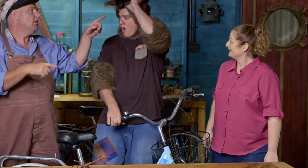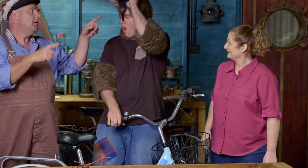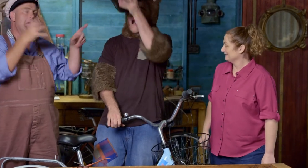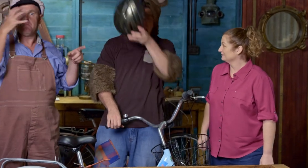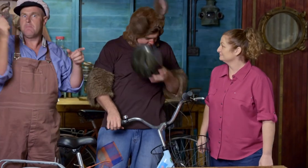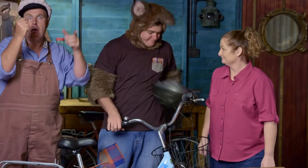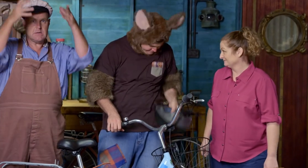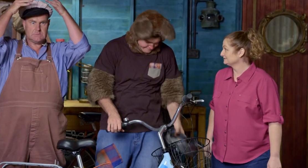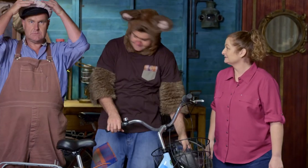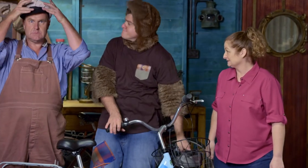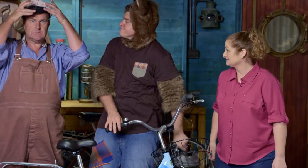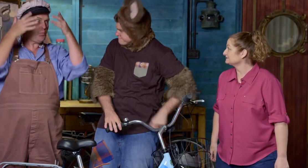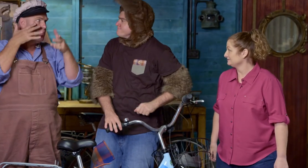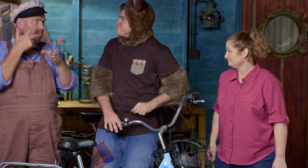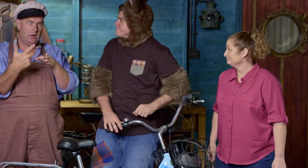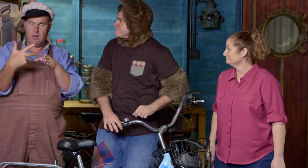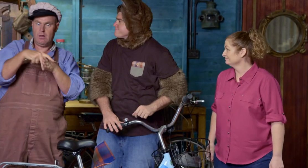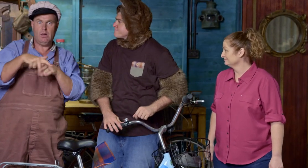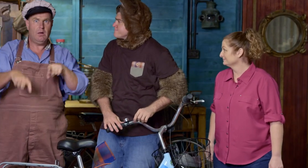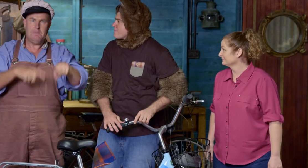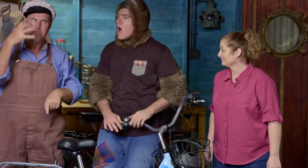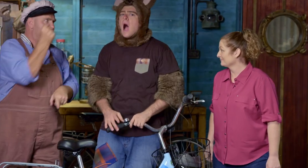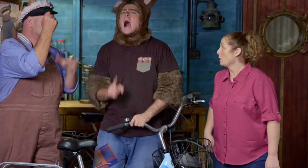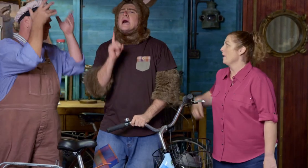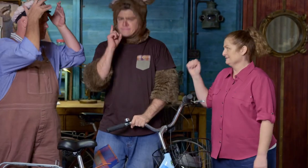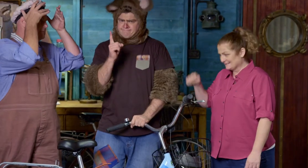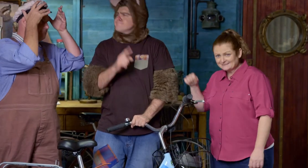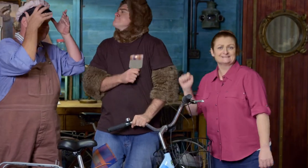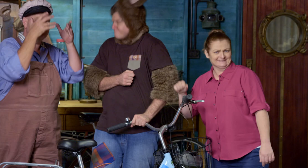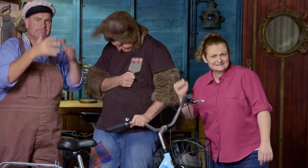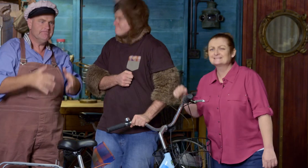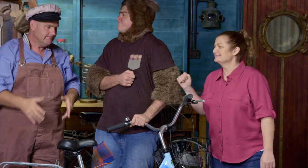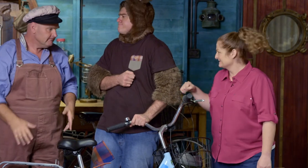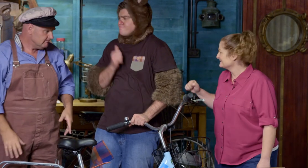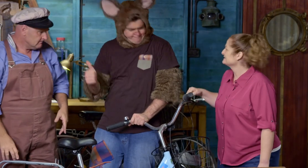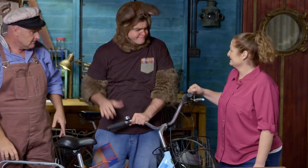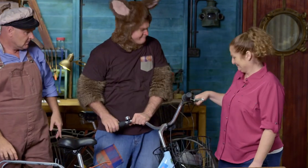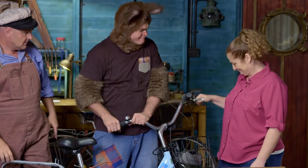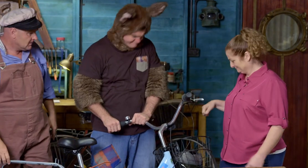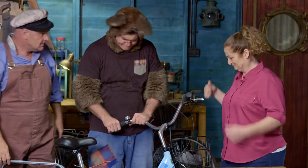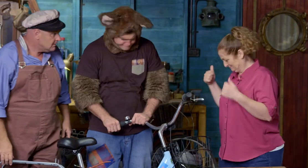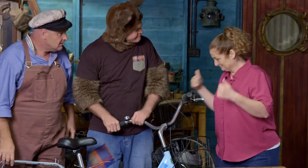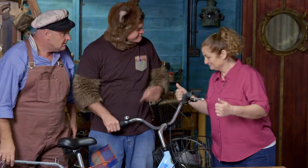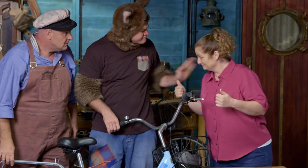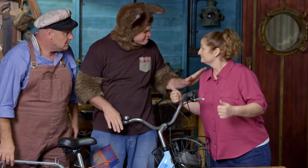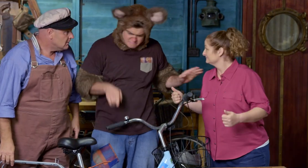Oh! You should always wear a helmet when you ride a bike. Ah, yes! Great! Oh, that's great!